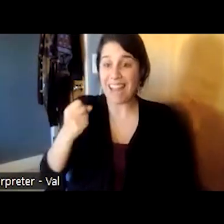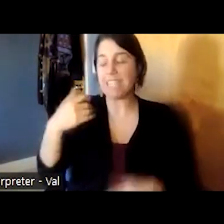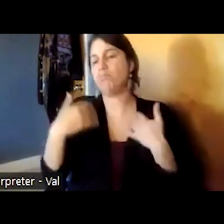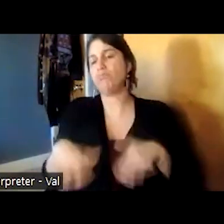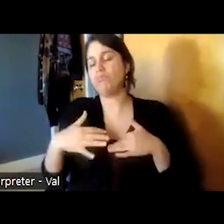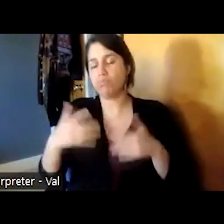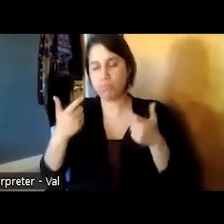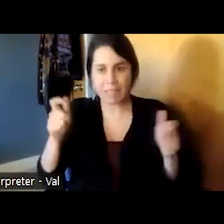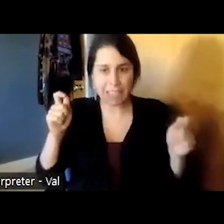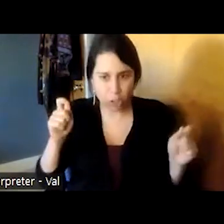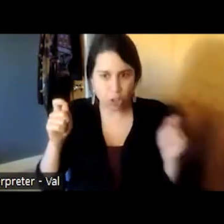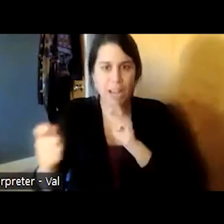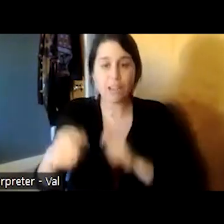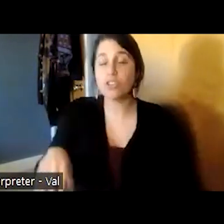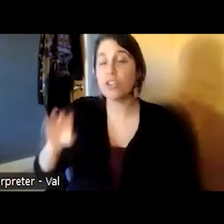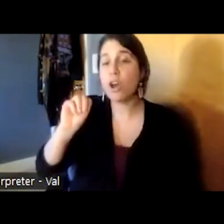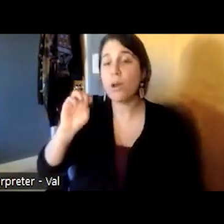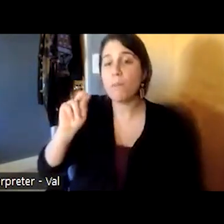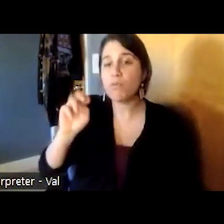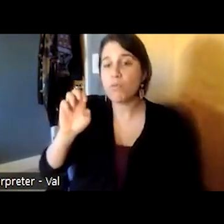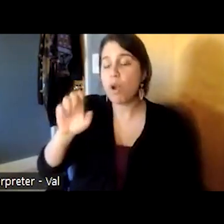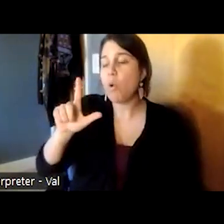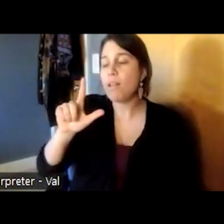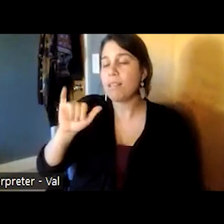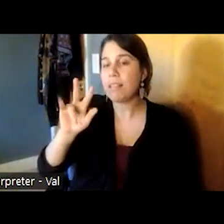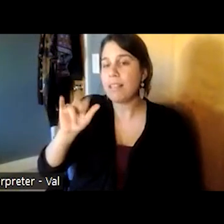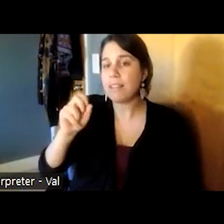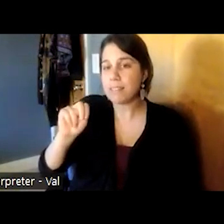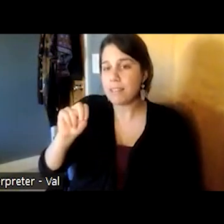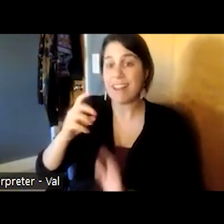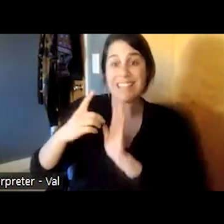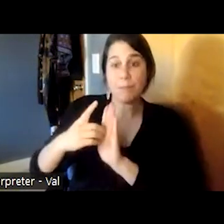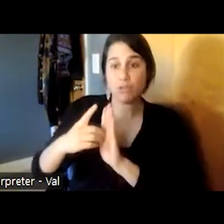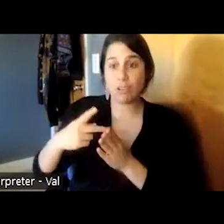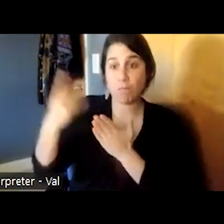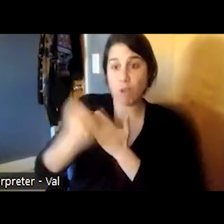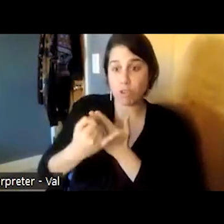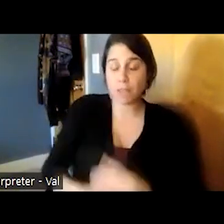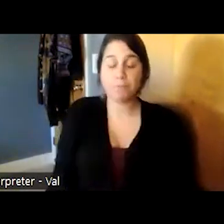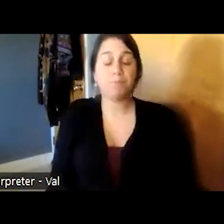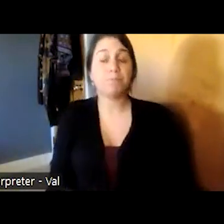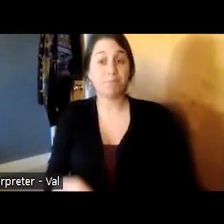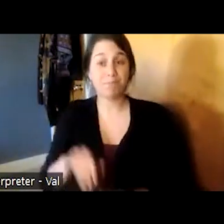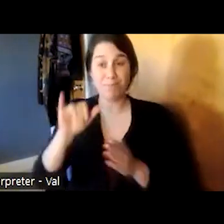livingston demonstration project across the united states when state hospitals were closing down